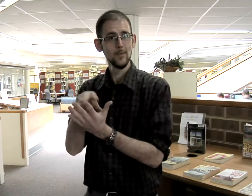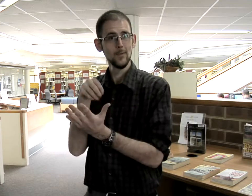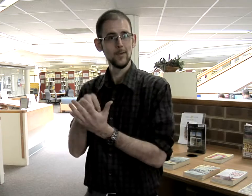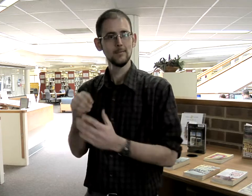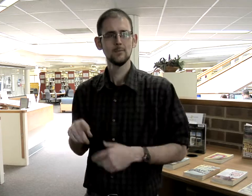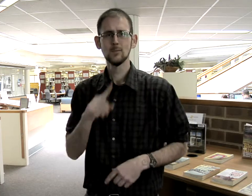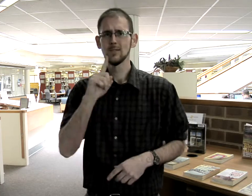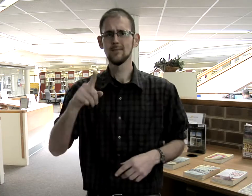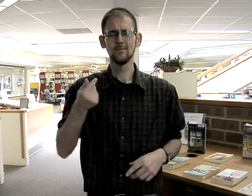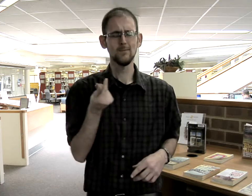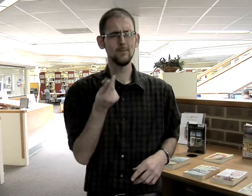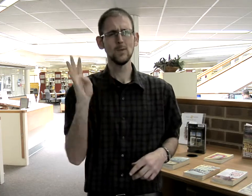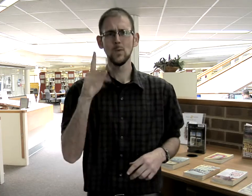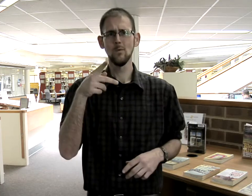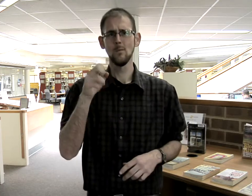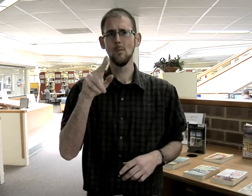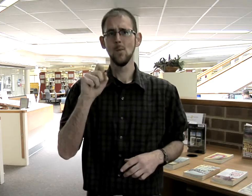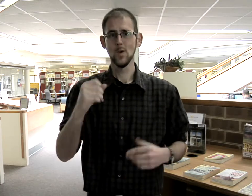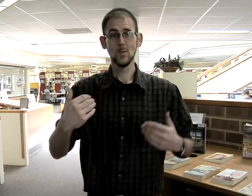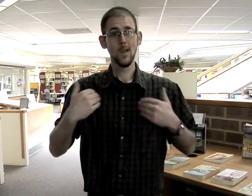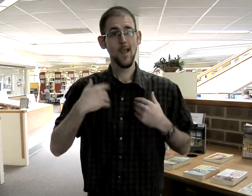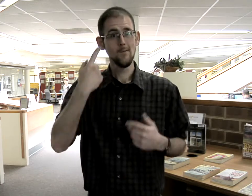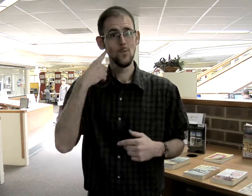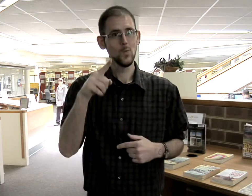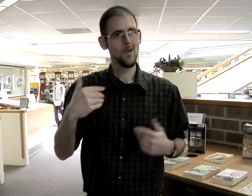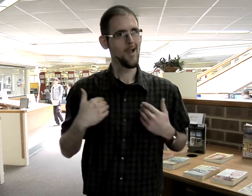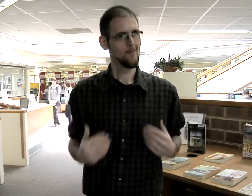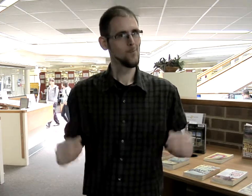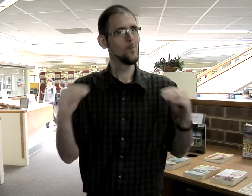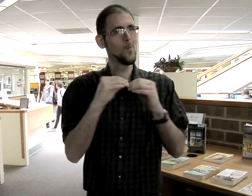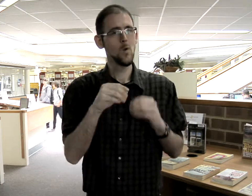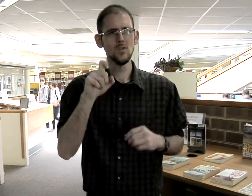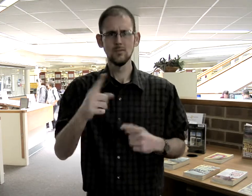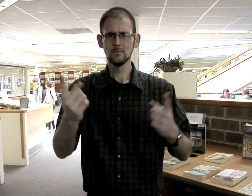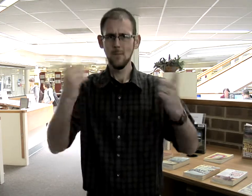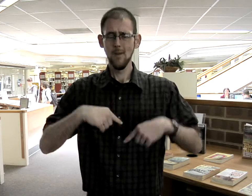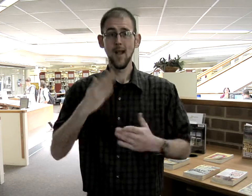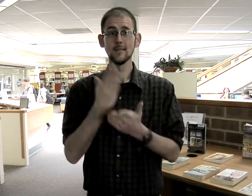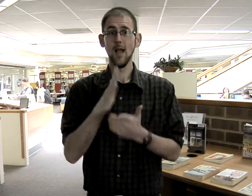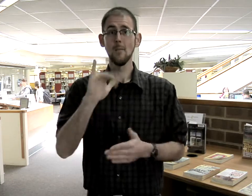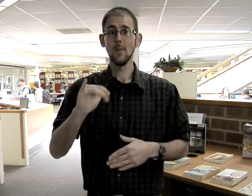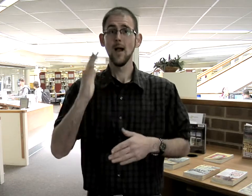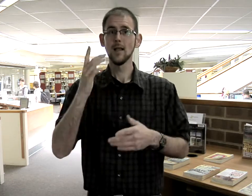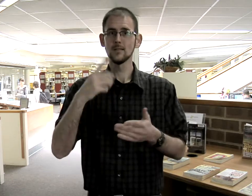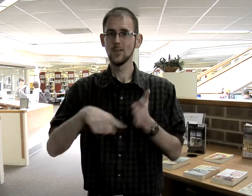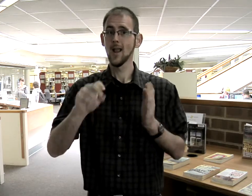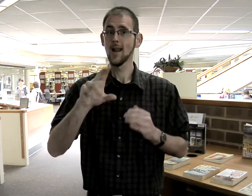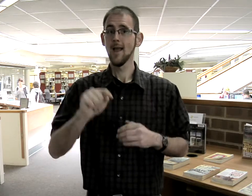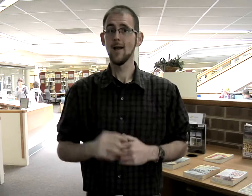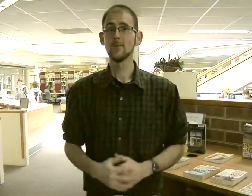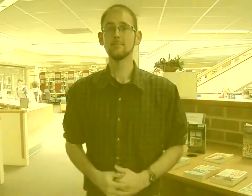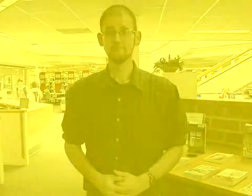You just learned a few of the perks we have for you, there's more! Come, stop by, and check us out.